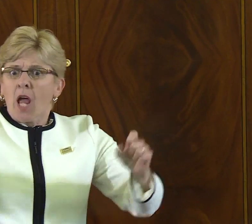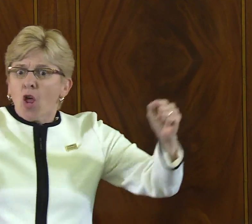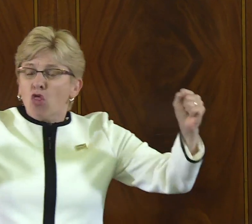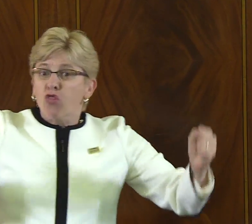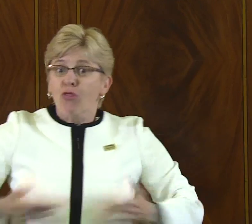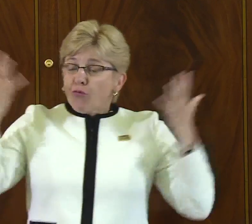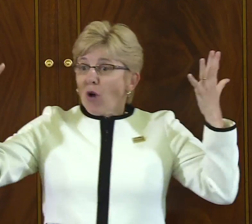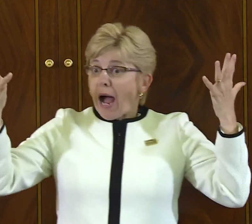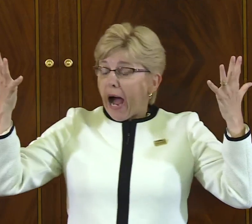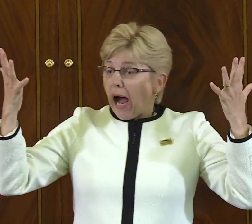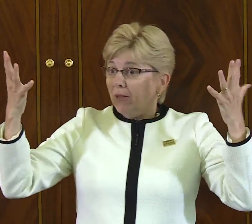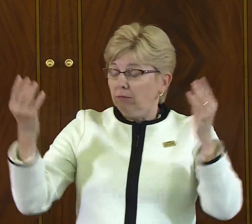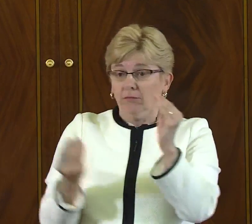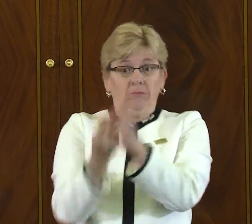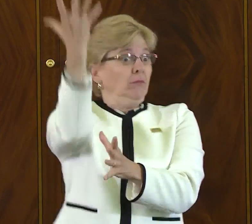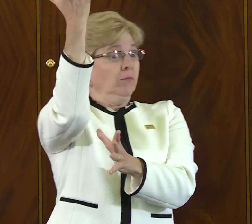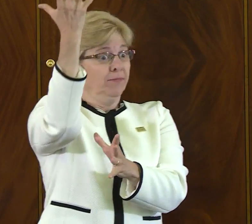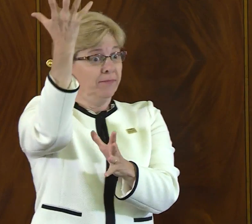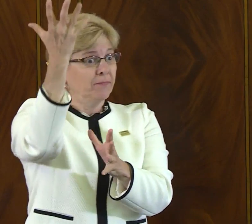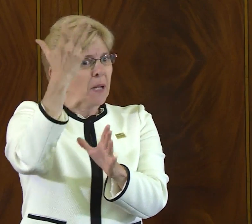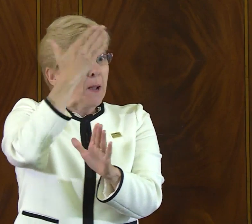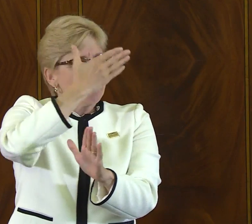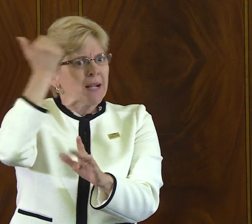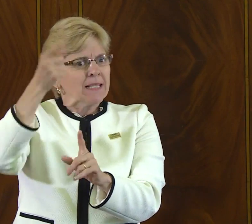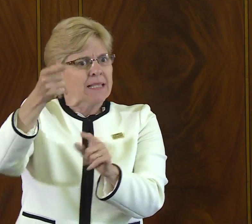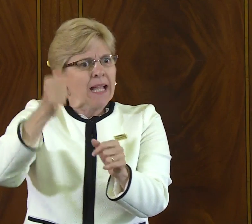and often what happens to them, they thrive tremendously